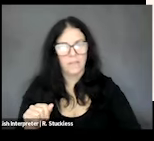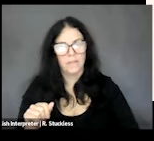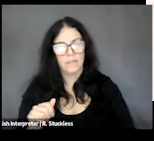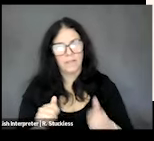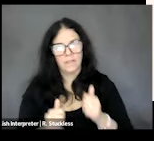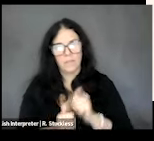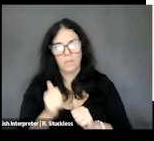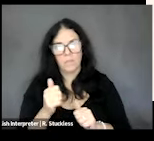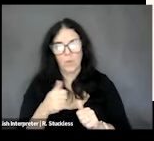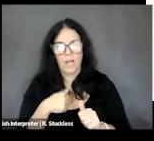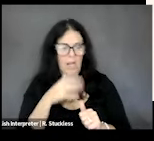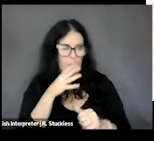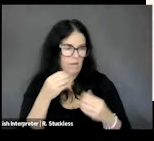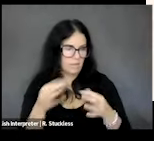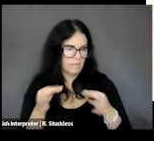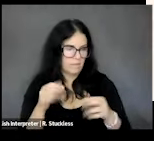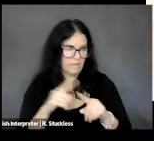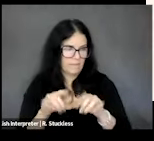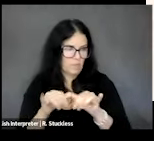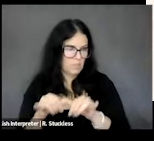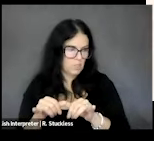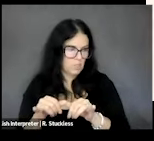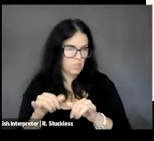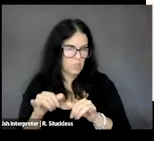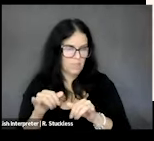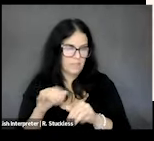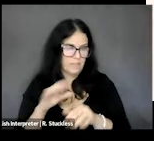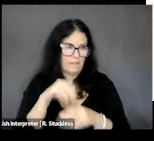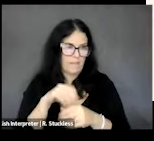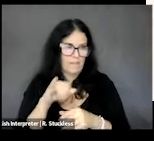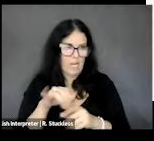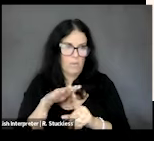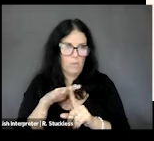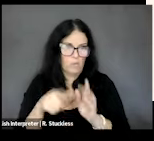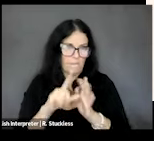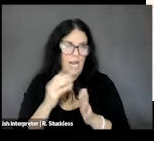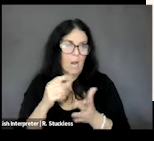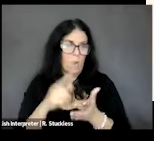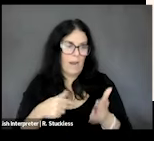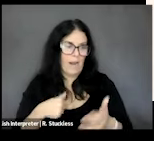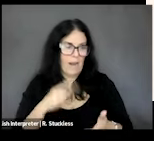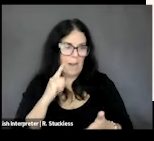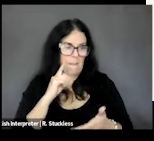measures that we identified through the review and what I believe is still - is still